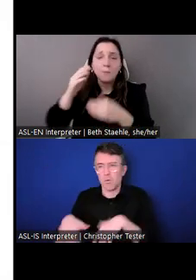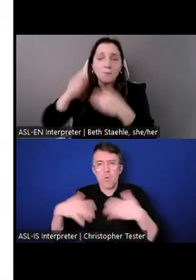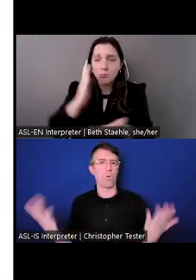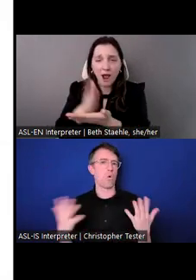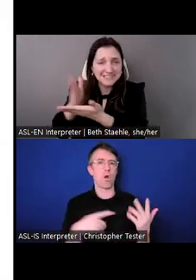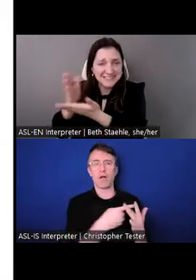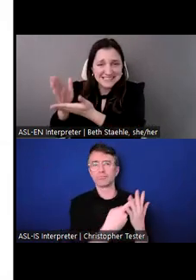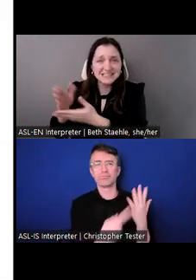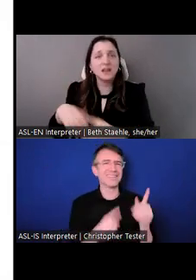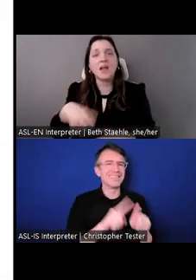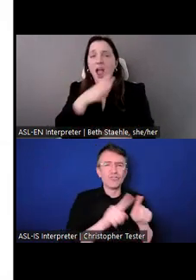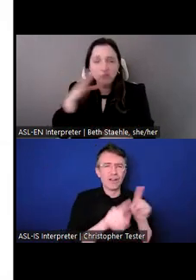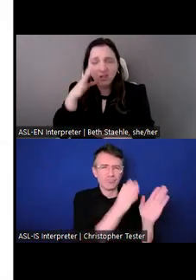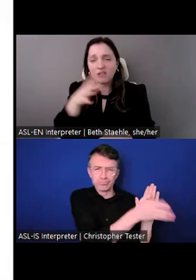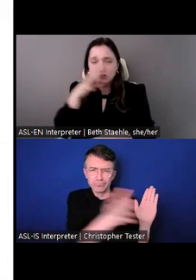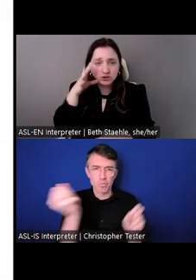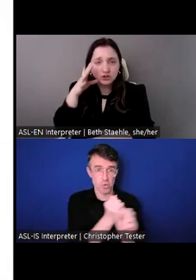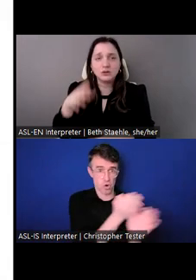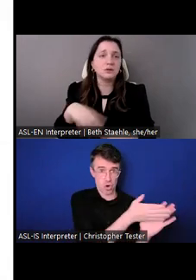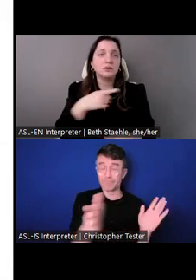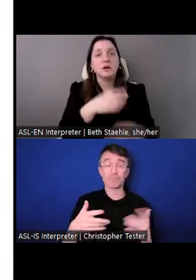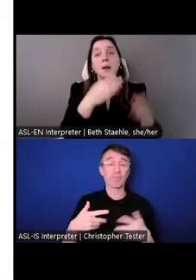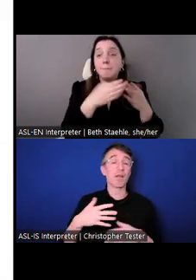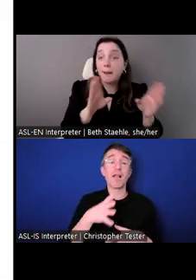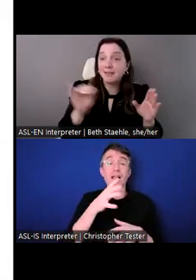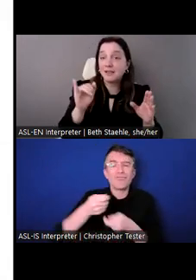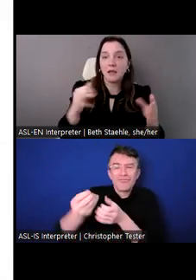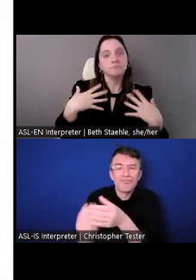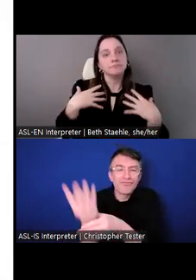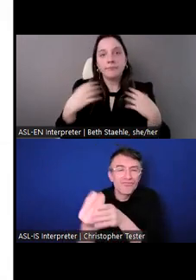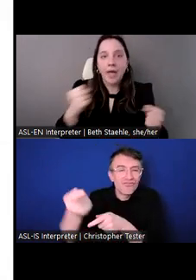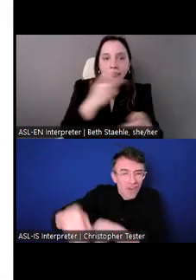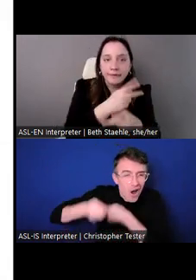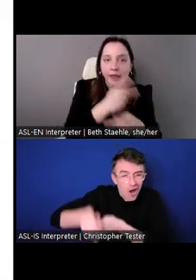workers in the open markets or domestic workers.